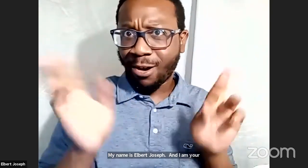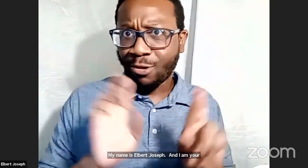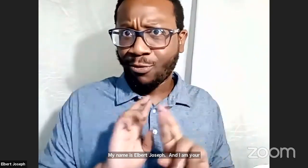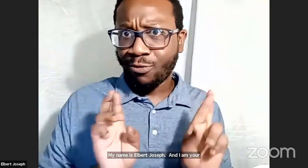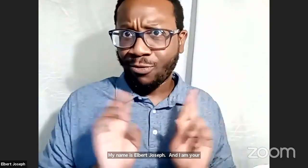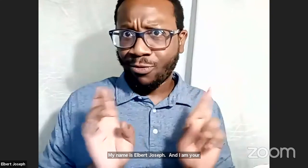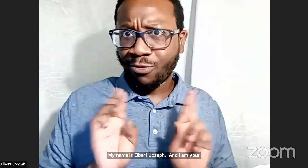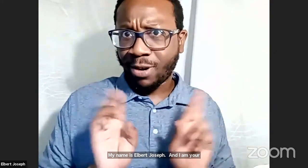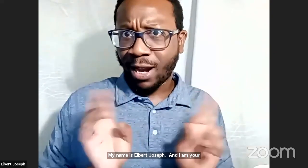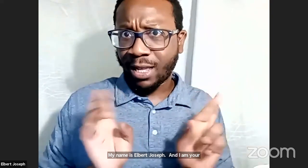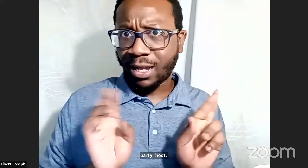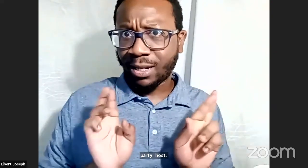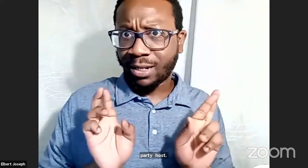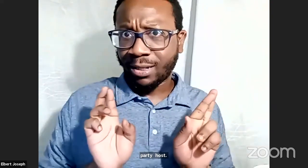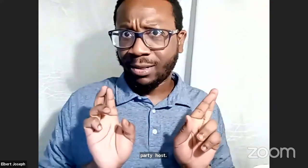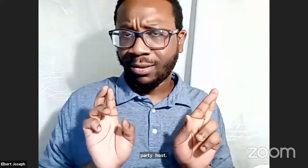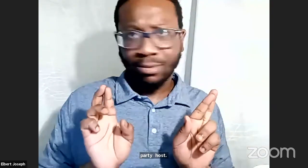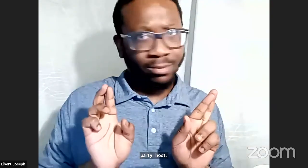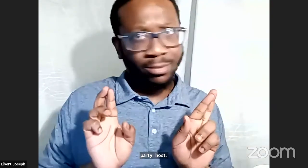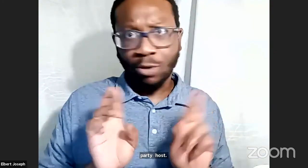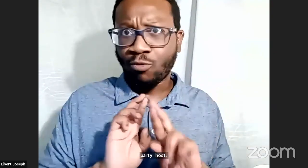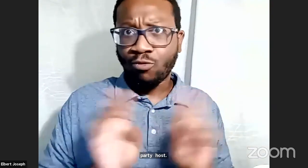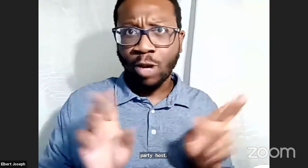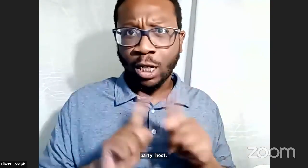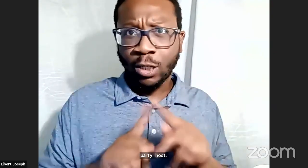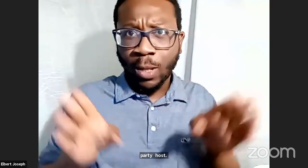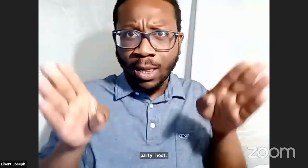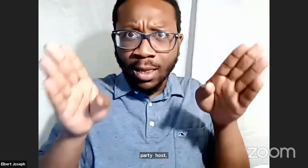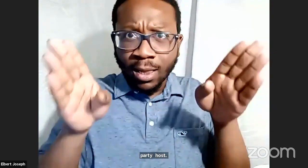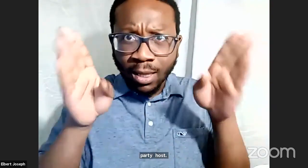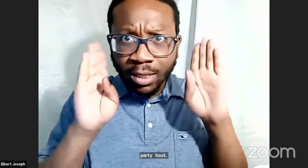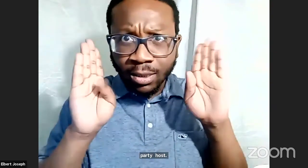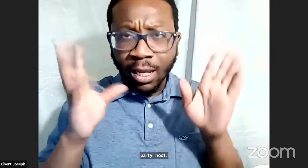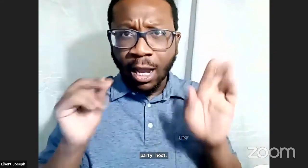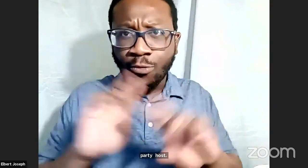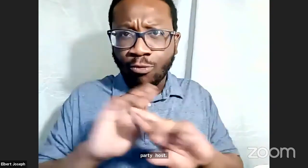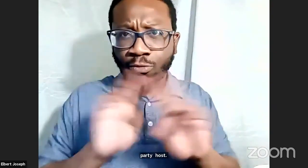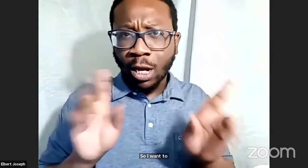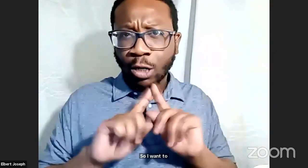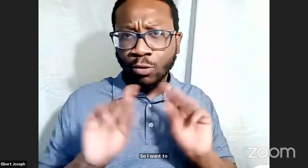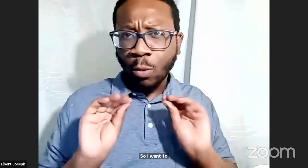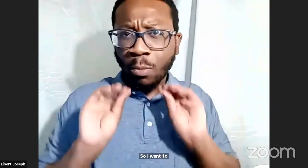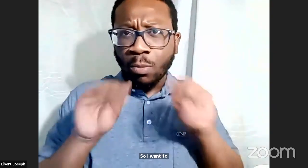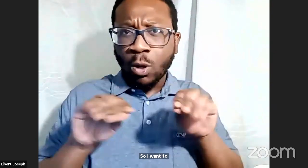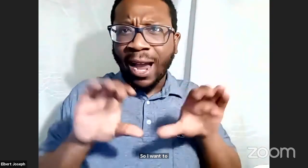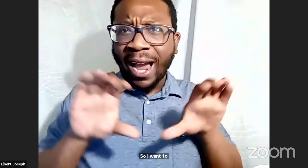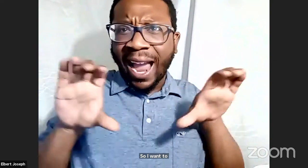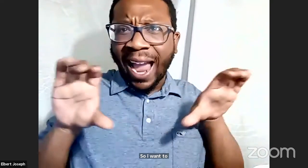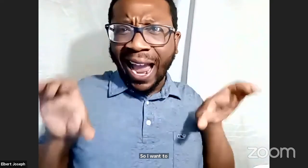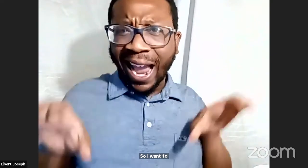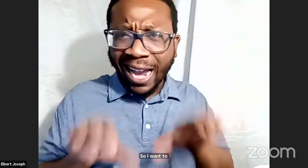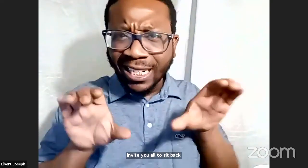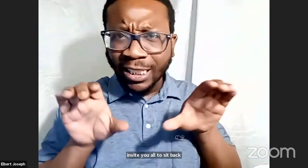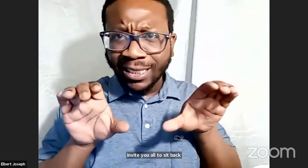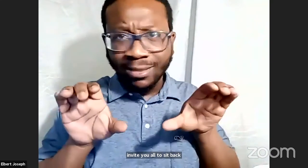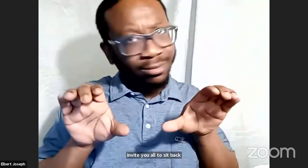So I wanna invite you all to sit back and be ready to be here for a wild ride.